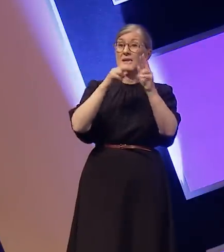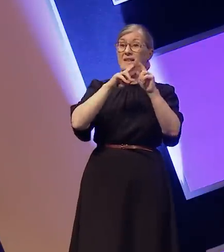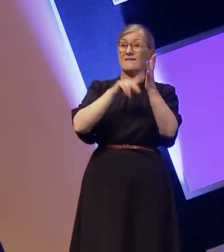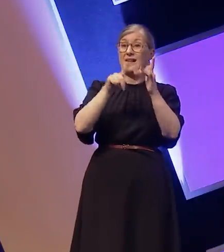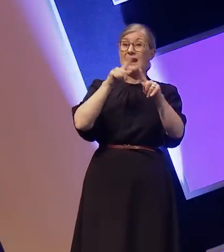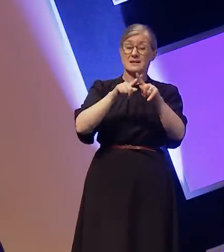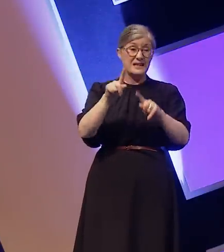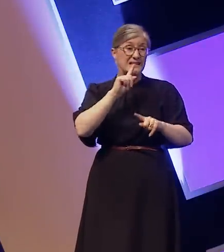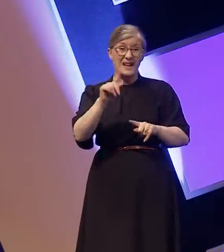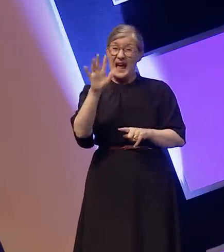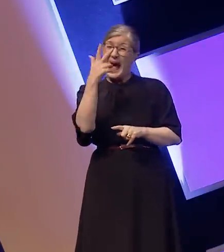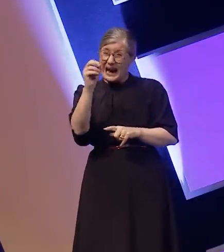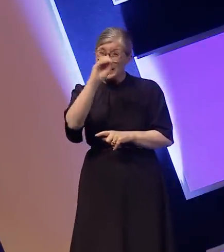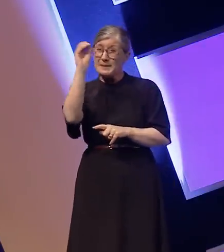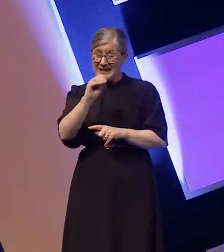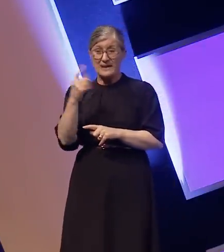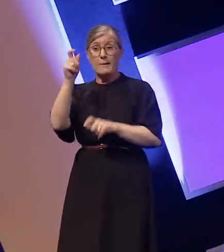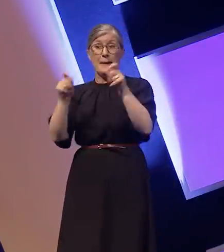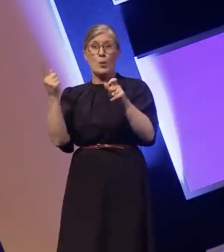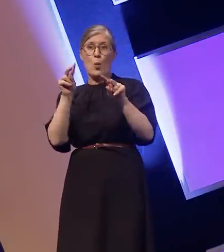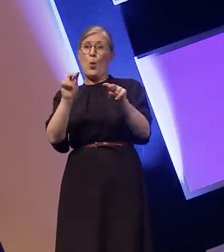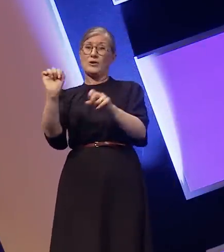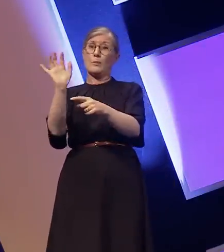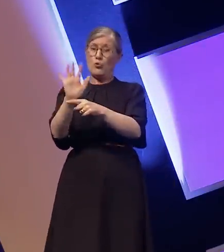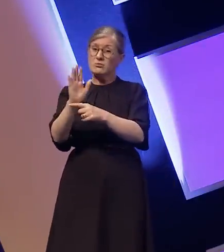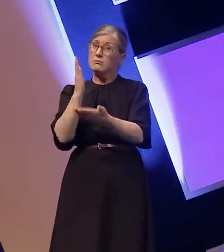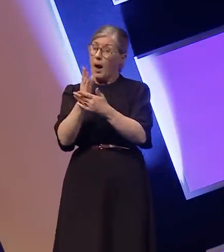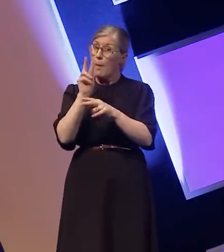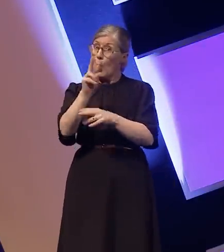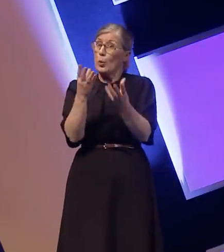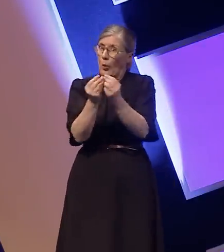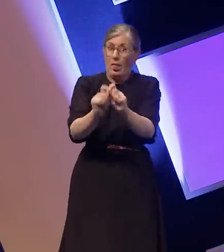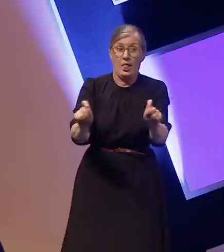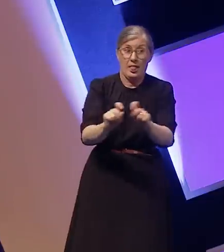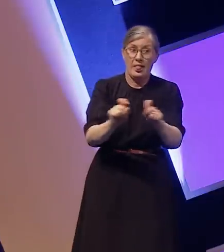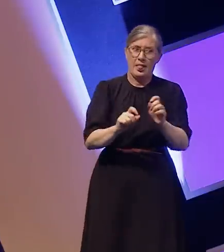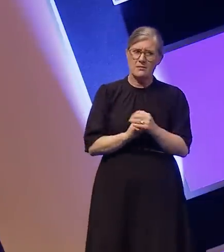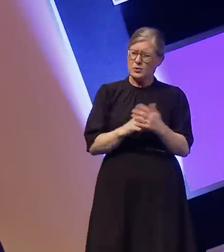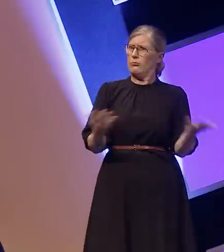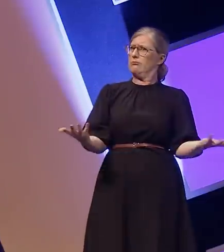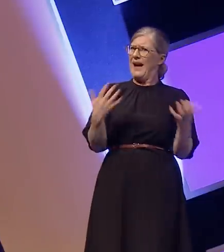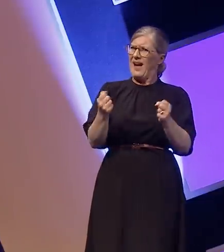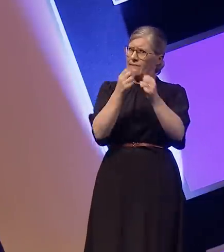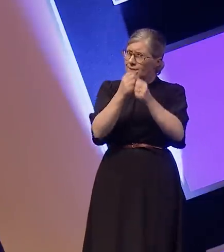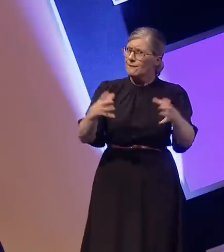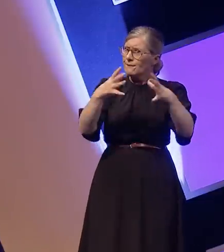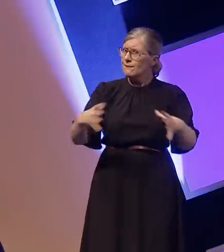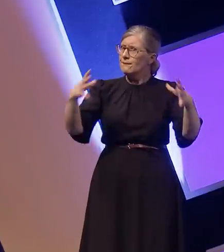least once a month. There is a growing market making use of subtitles so it makes no business